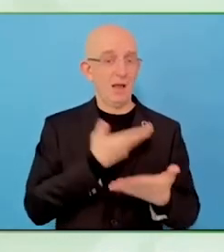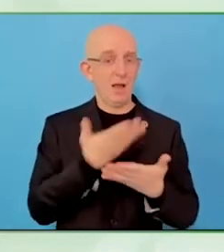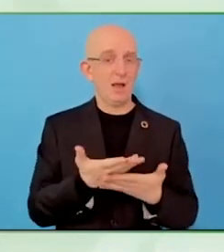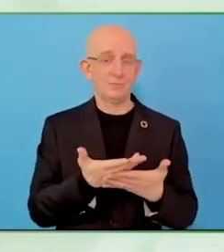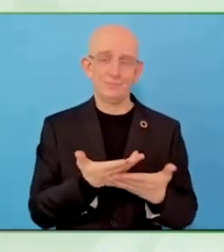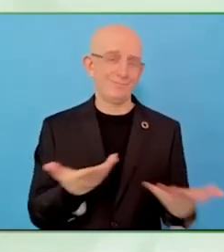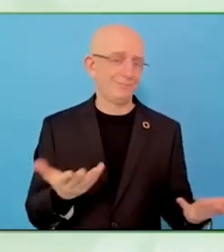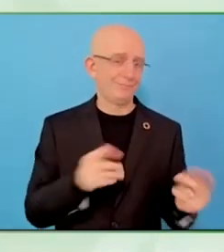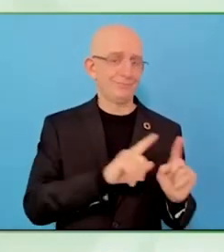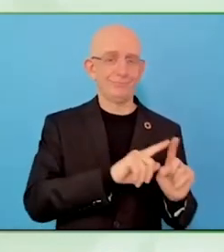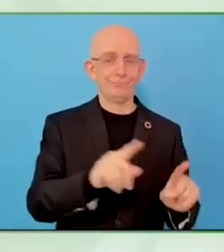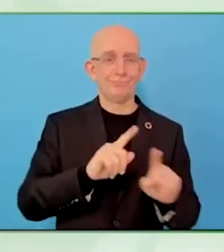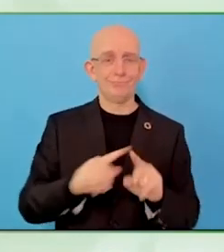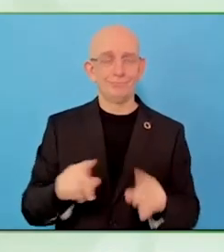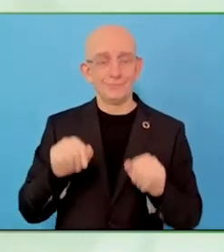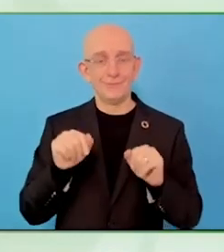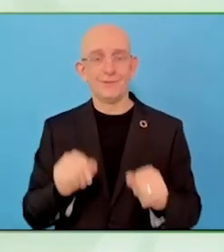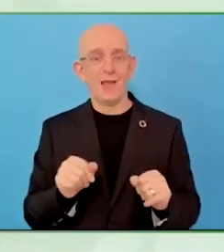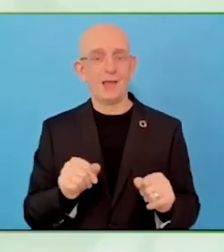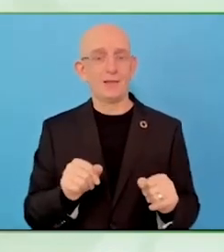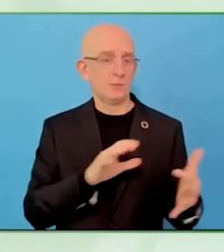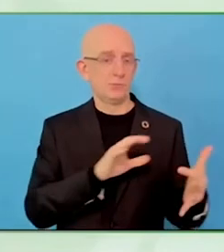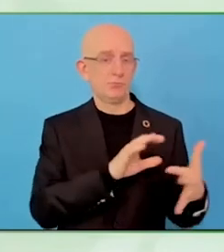with disabilities, especially those with intellectual disabilities,